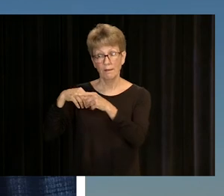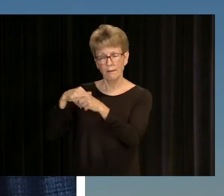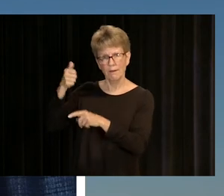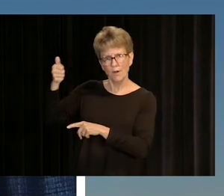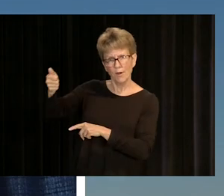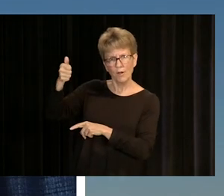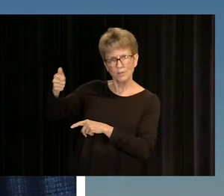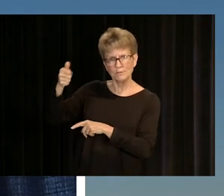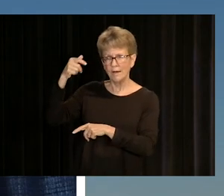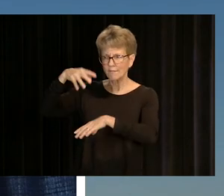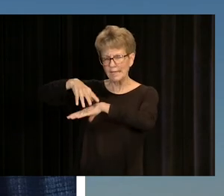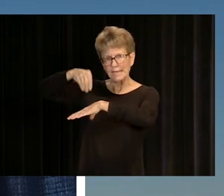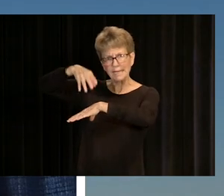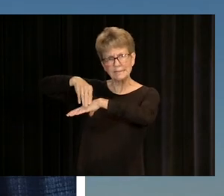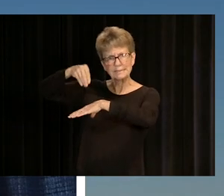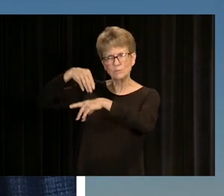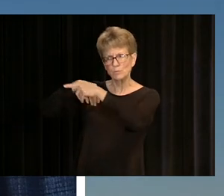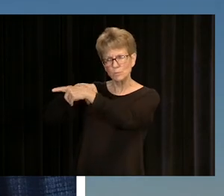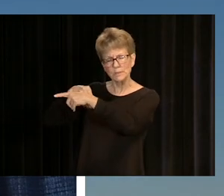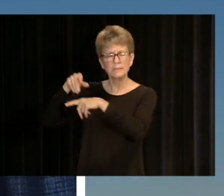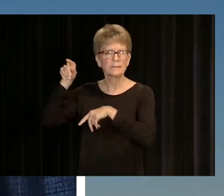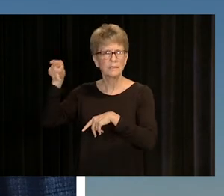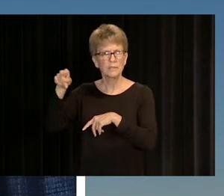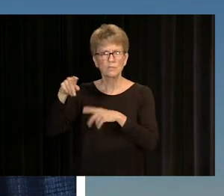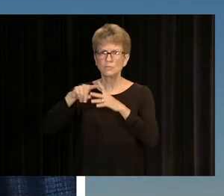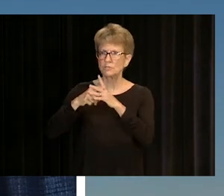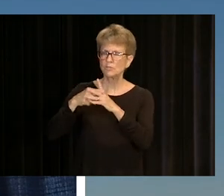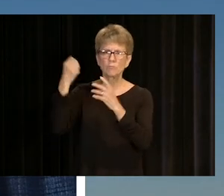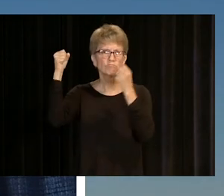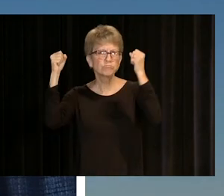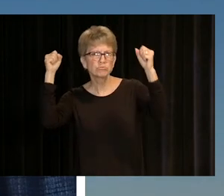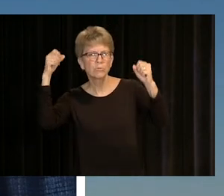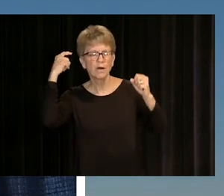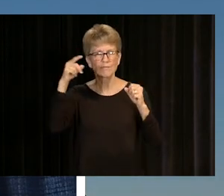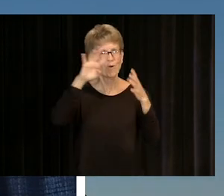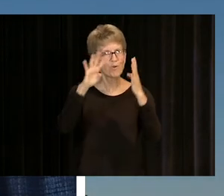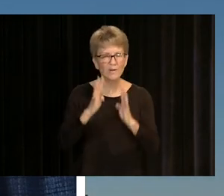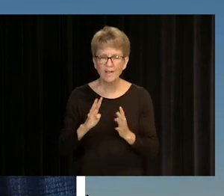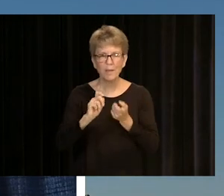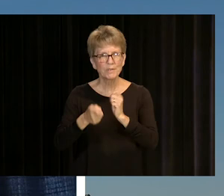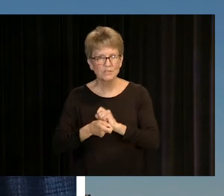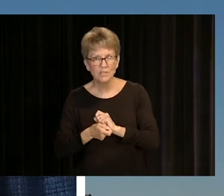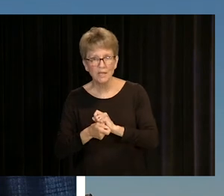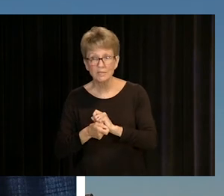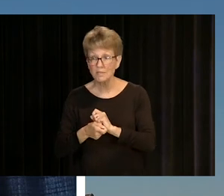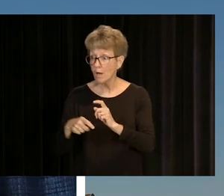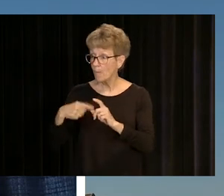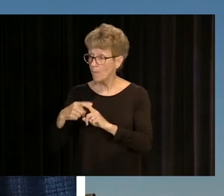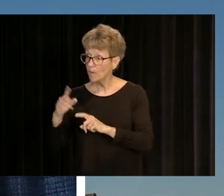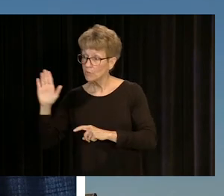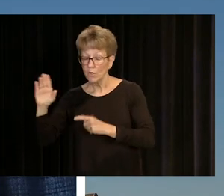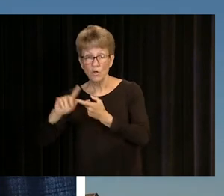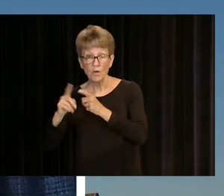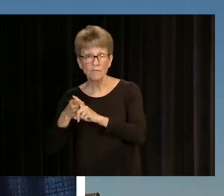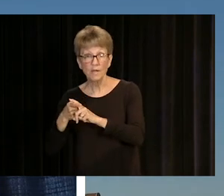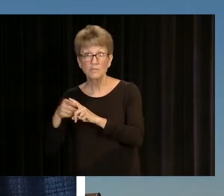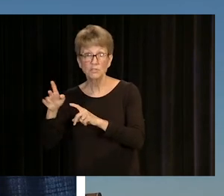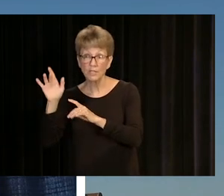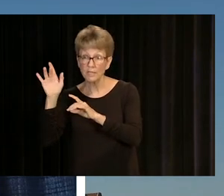TO START PROTESTING OUTSIDE THE SWEDISH PARLIAMENT BUILDING FOR ACTION ON CLIMATE CHANGE. EVENTUALLY, SHE CONVINCED SOME OF HER FRIENDS